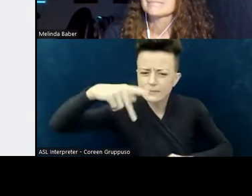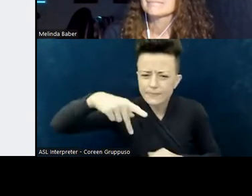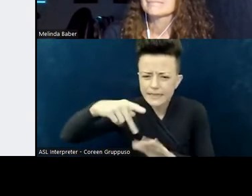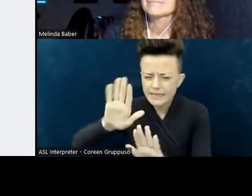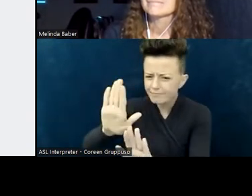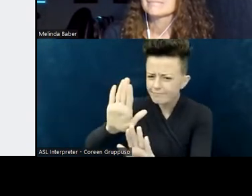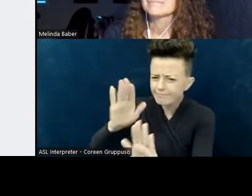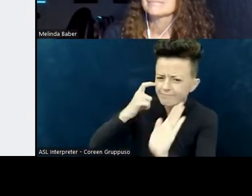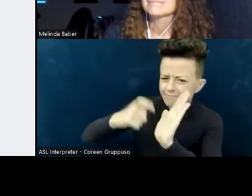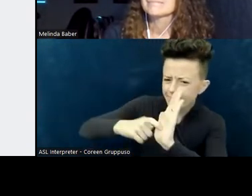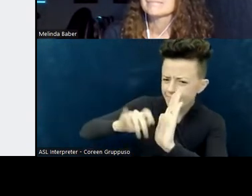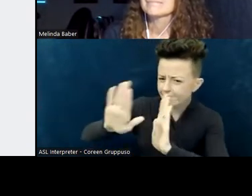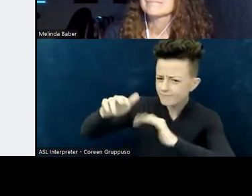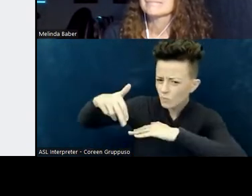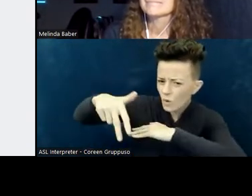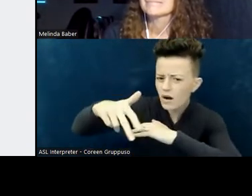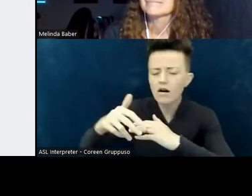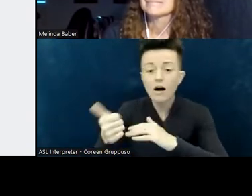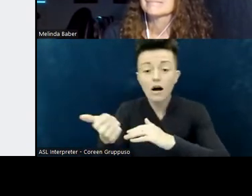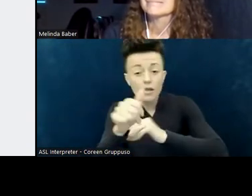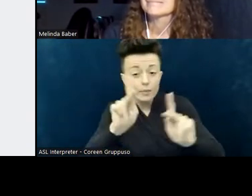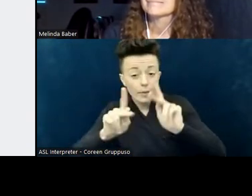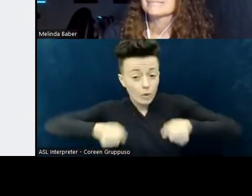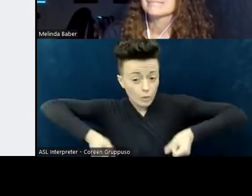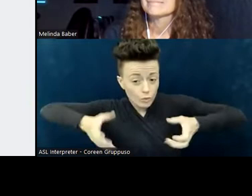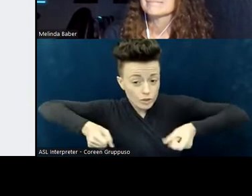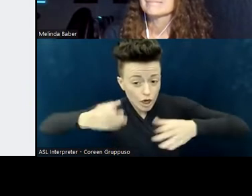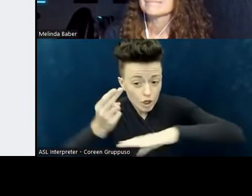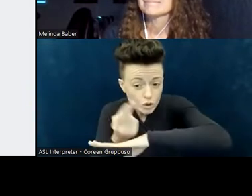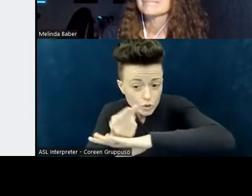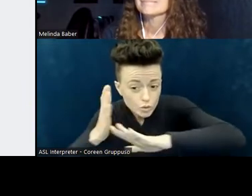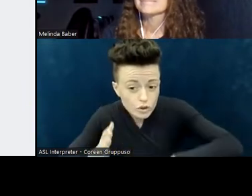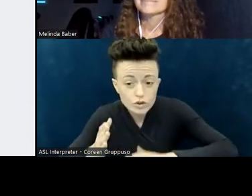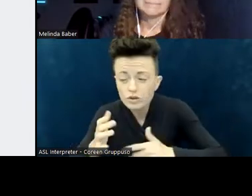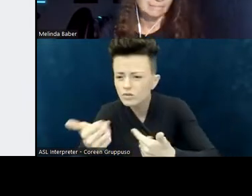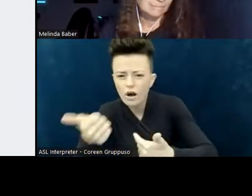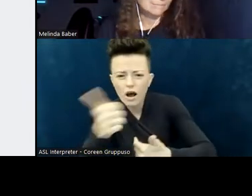several people that were wheelchair users; a woman who had her daughter— a small, adult woman